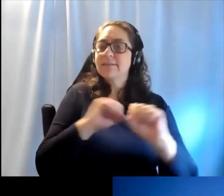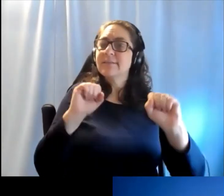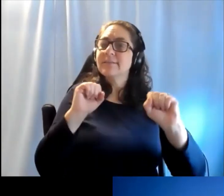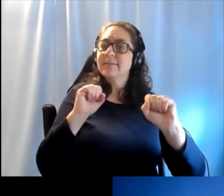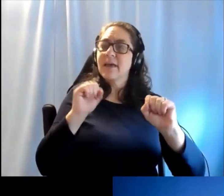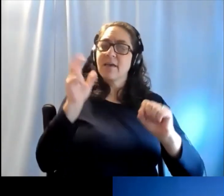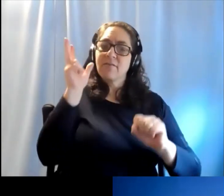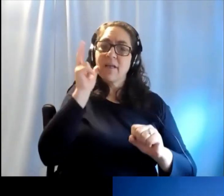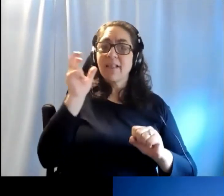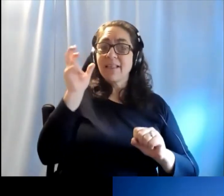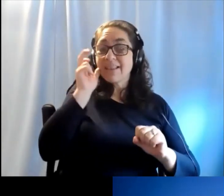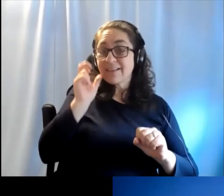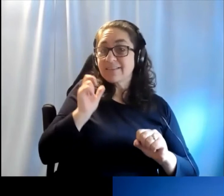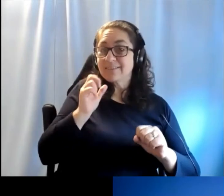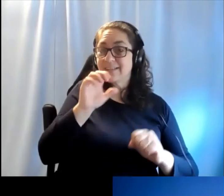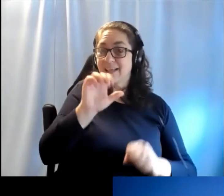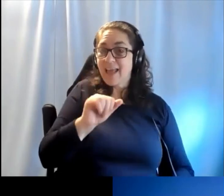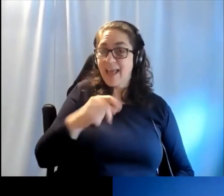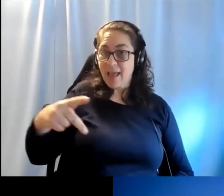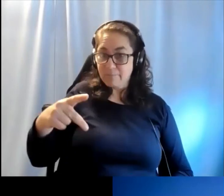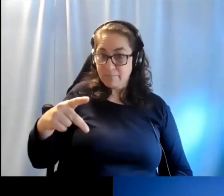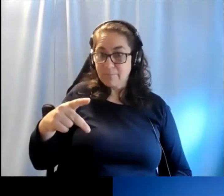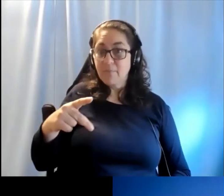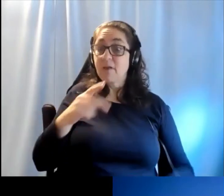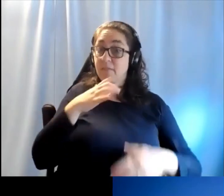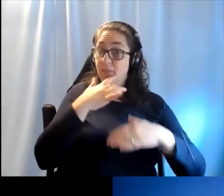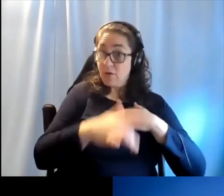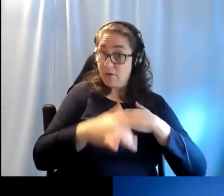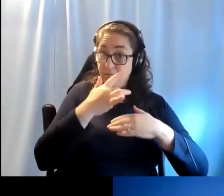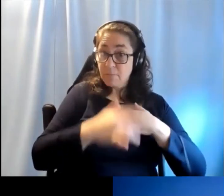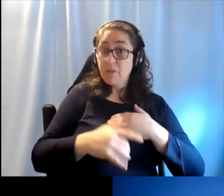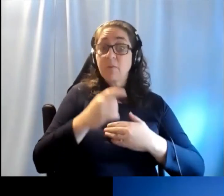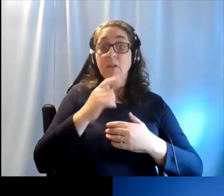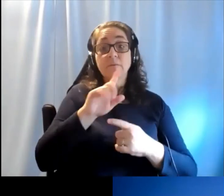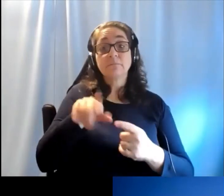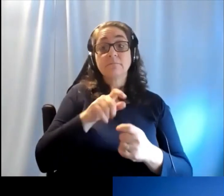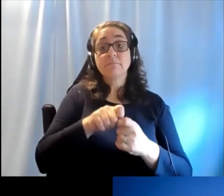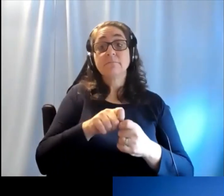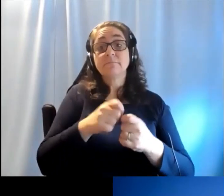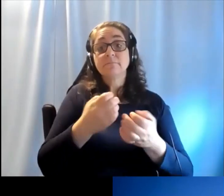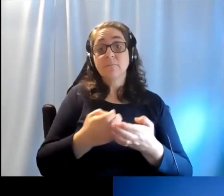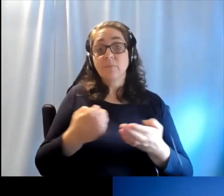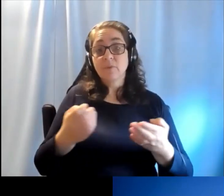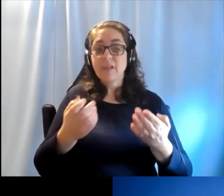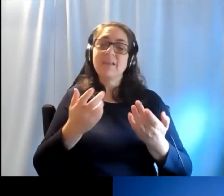listening apps which are available on some of the devices so they're already available.